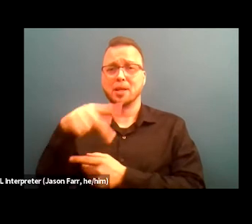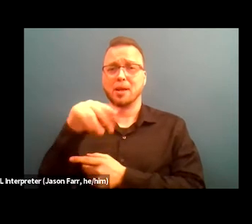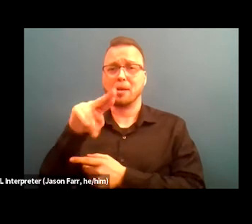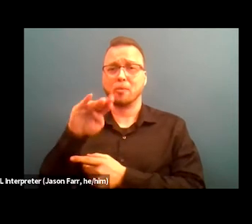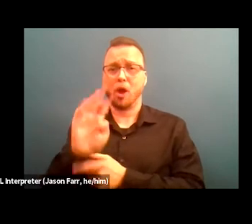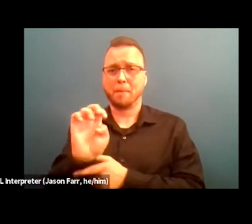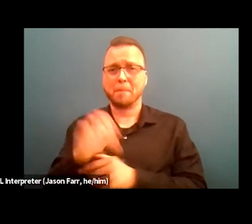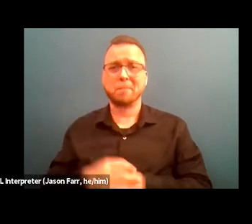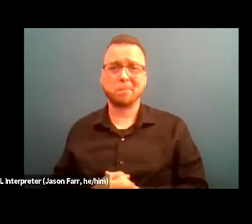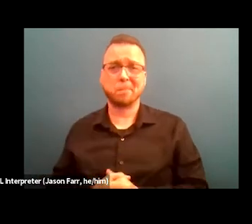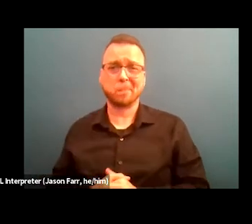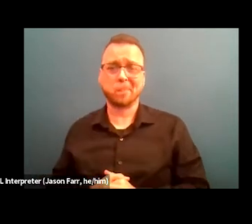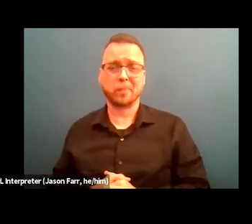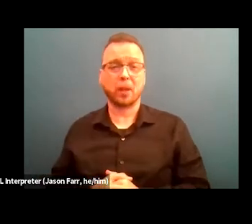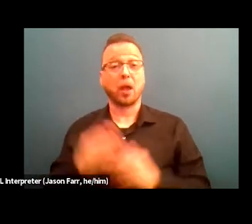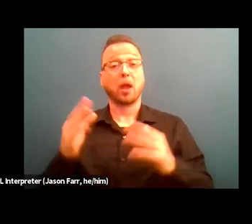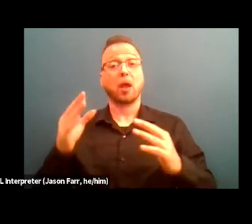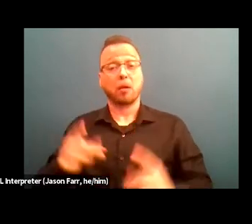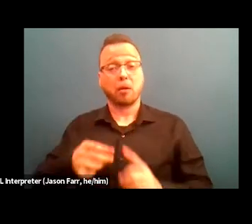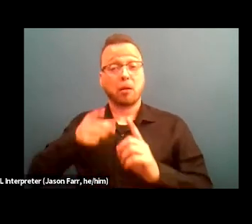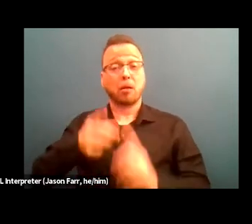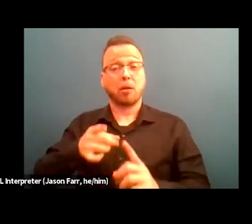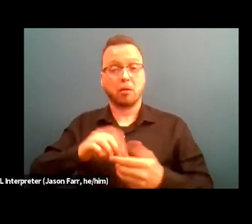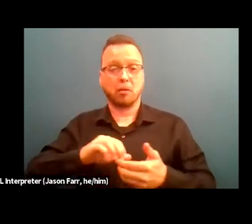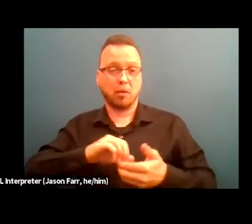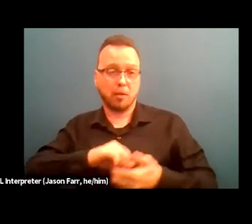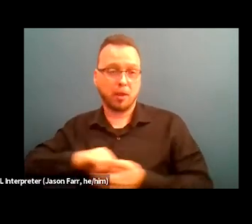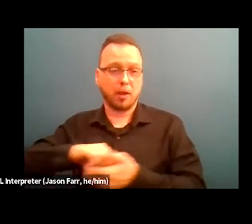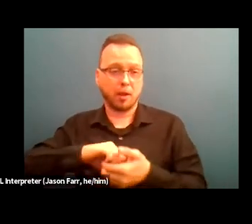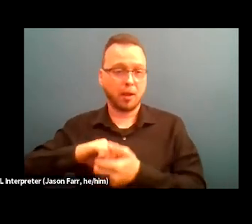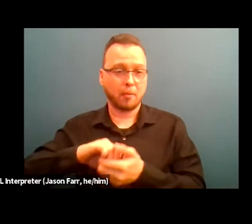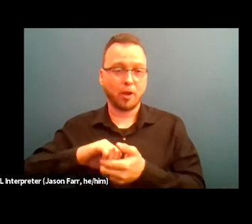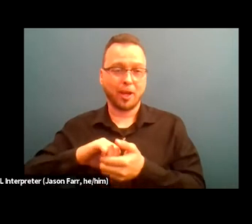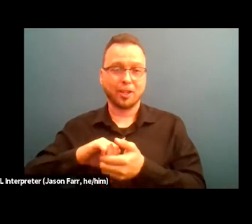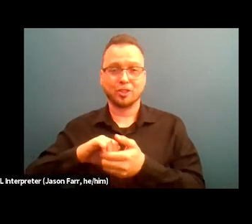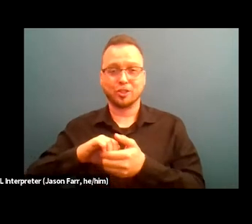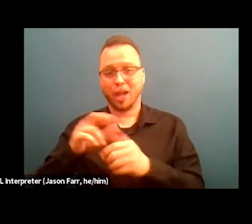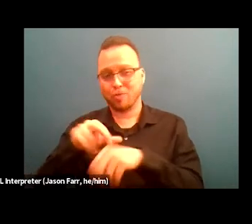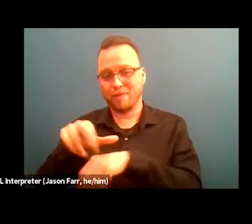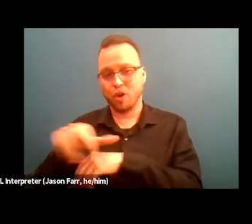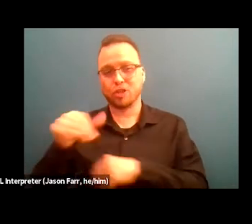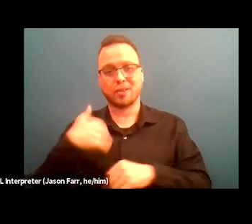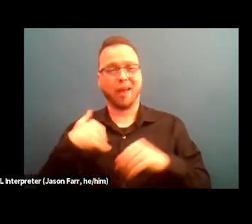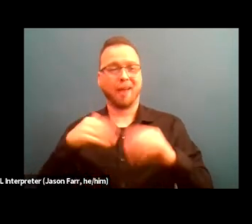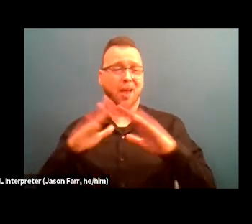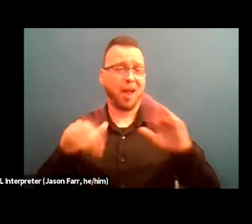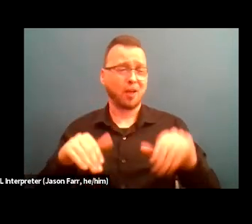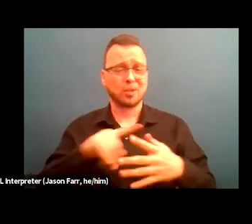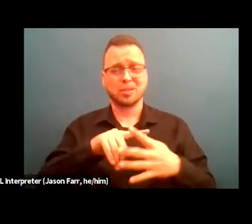And then again, down there, the collaborations and program referrals, there's housing, mental health outreach